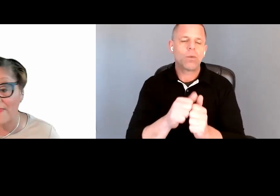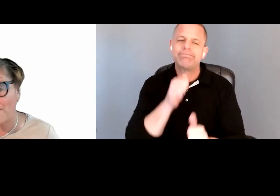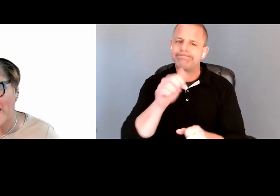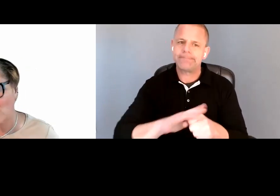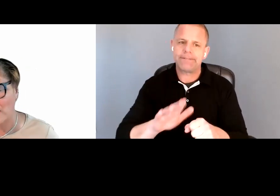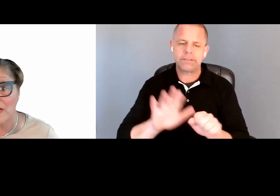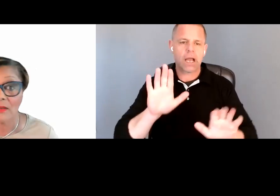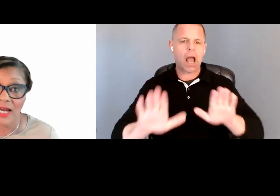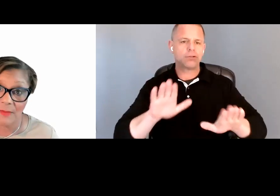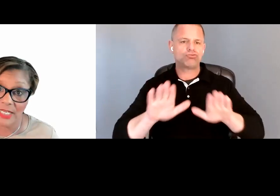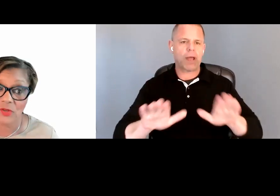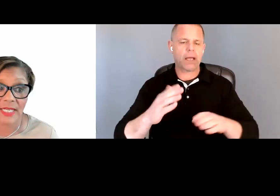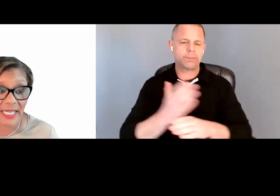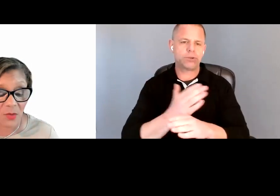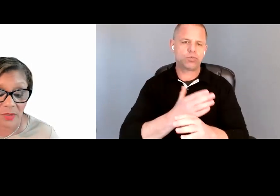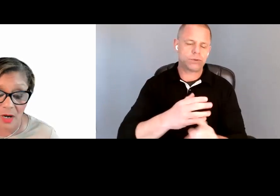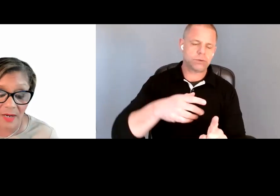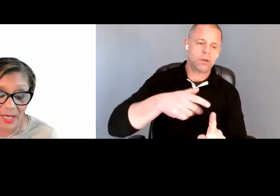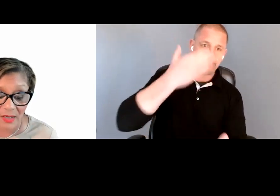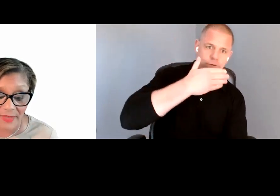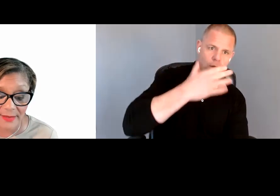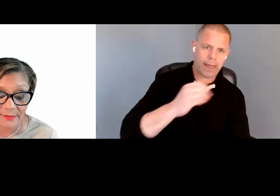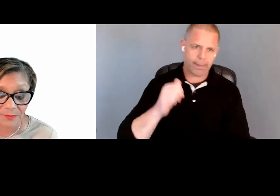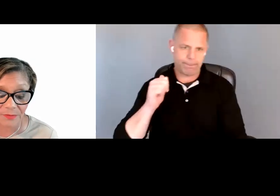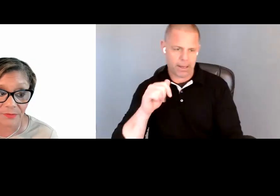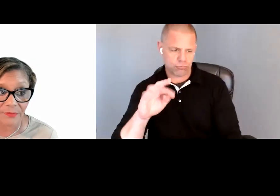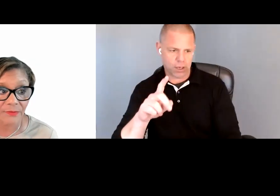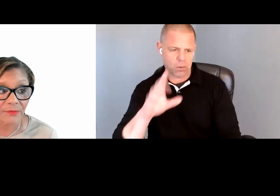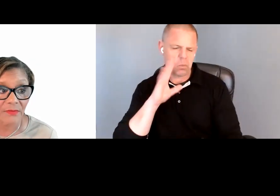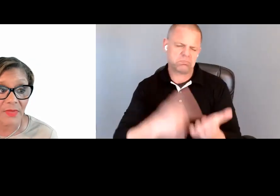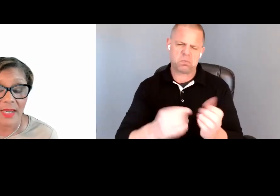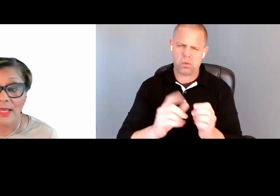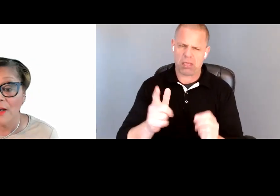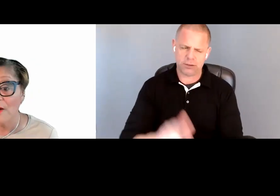and the background color combinations. And again, we'll talk about all of these.